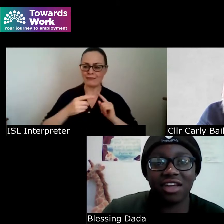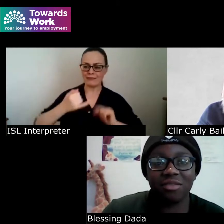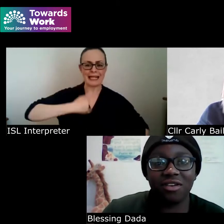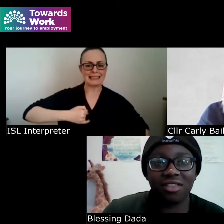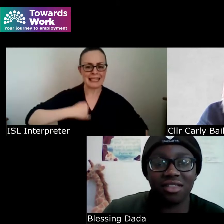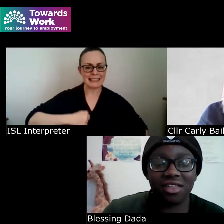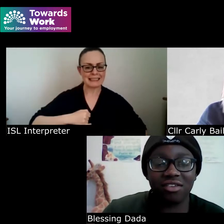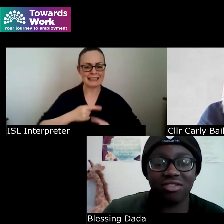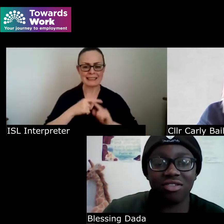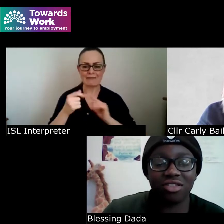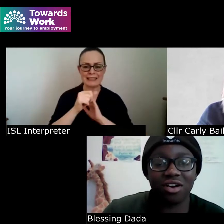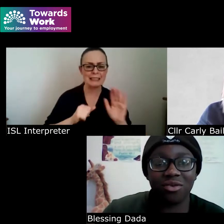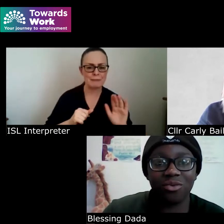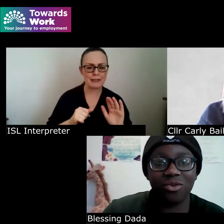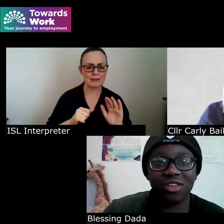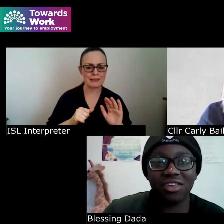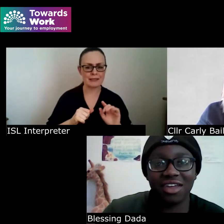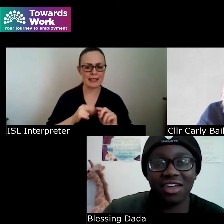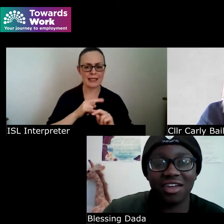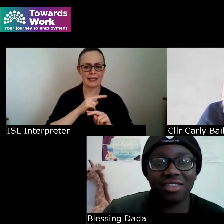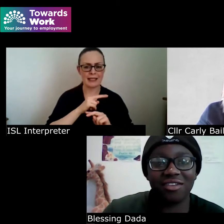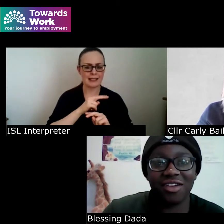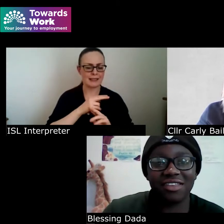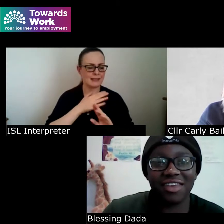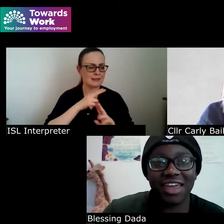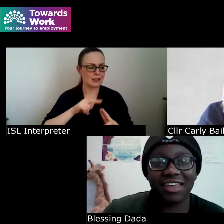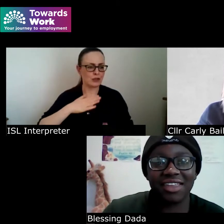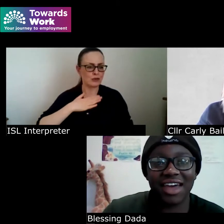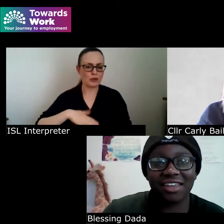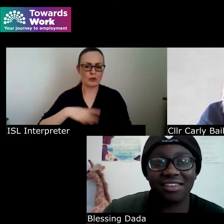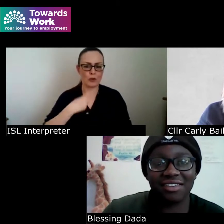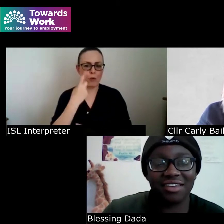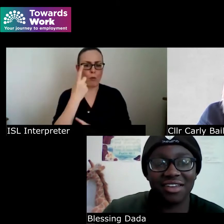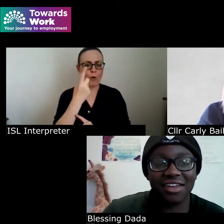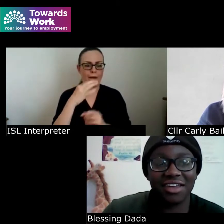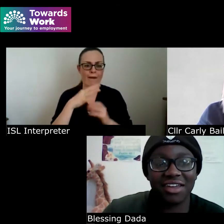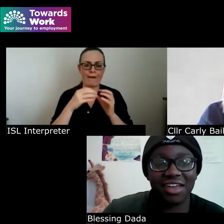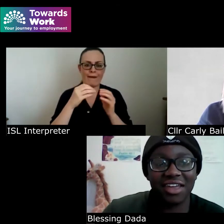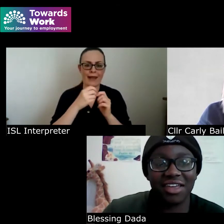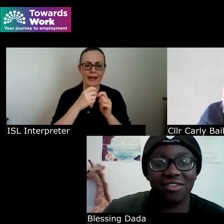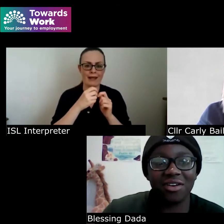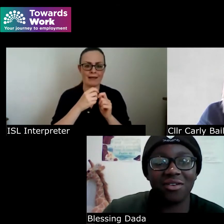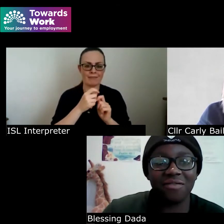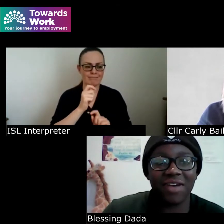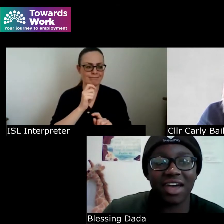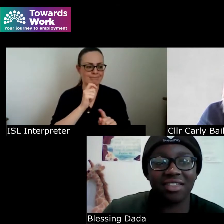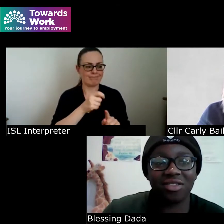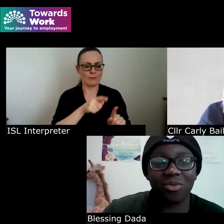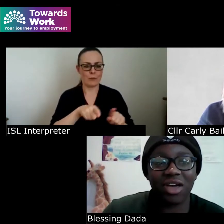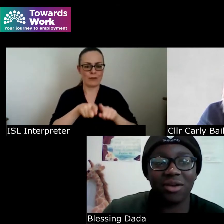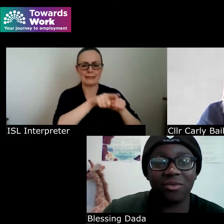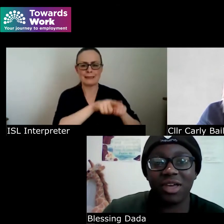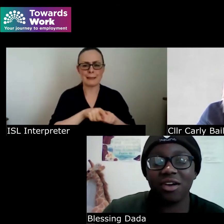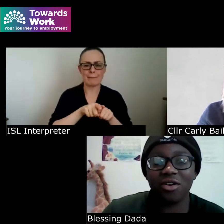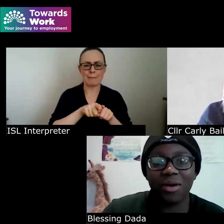experiences and there's just not one certain thing that you know affects the way we go about